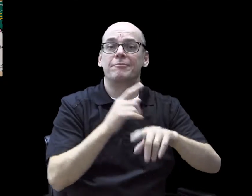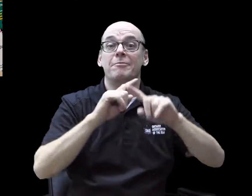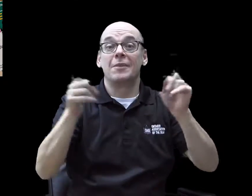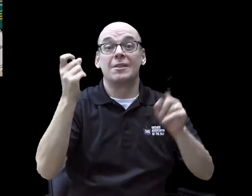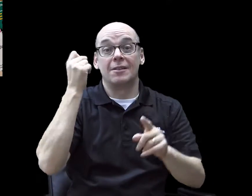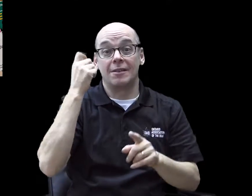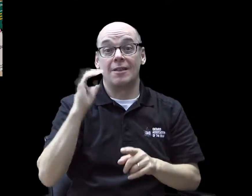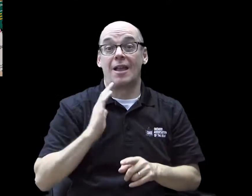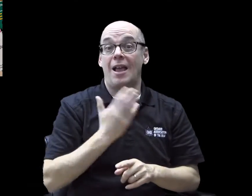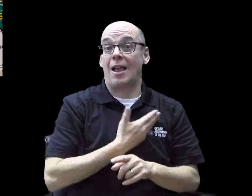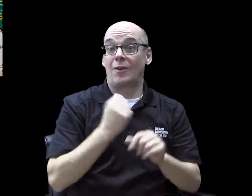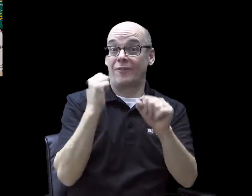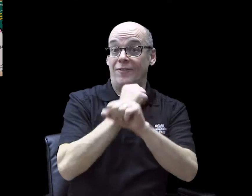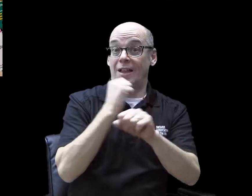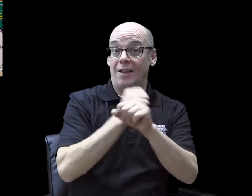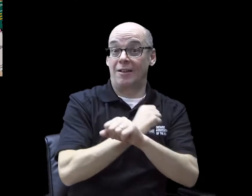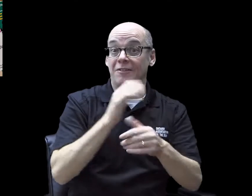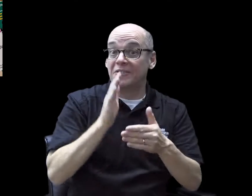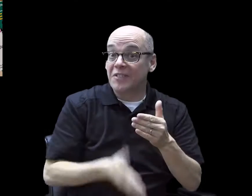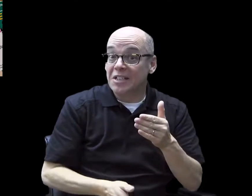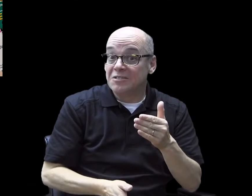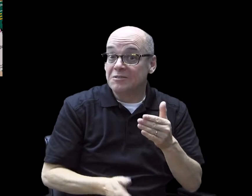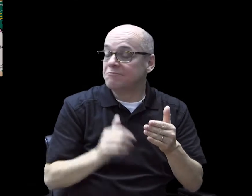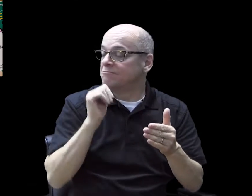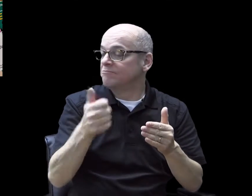But our fight is not over.